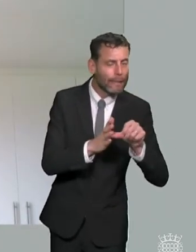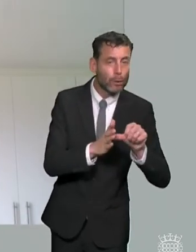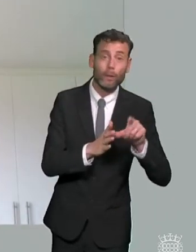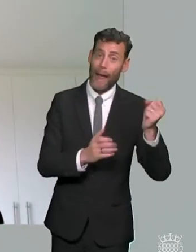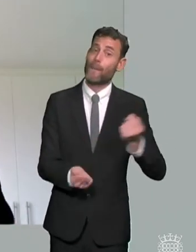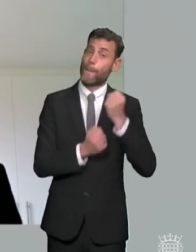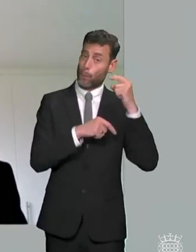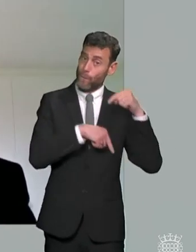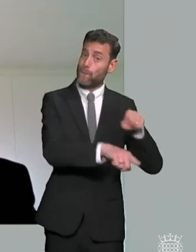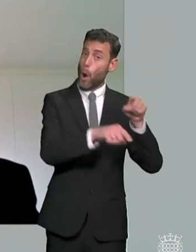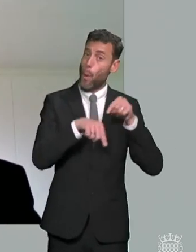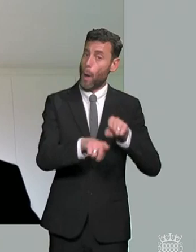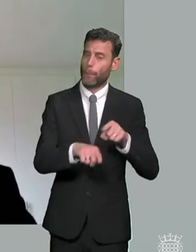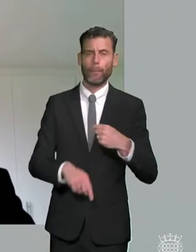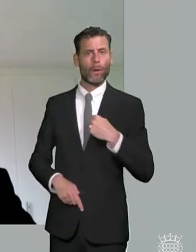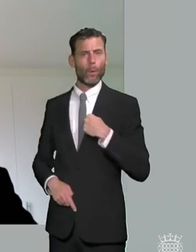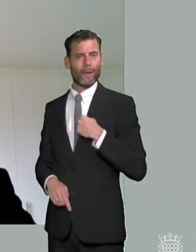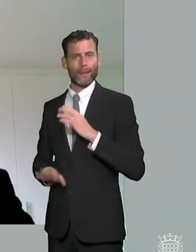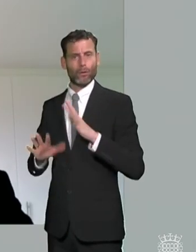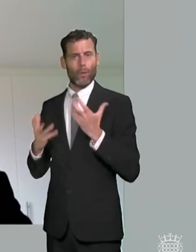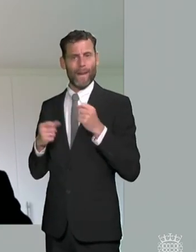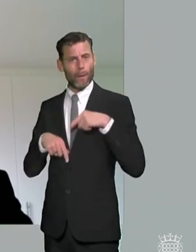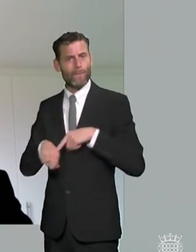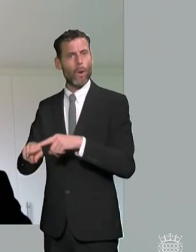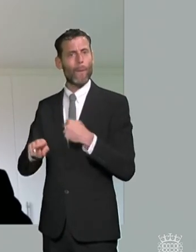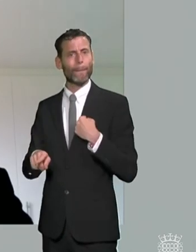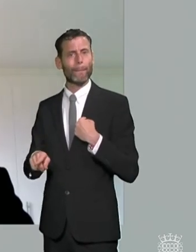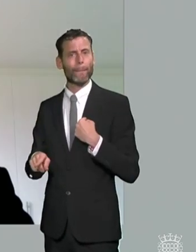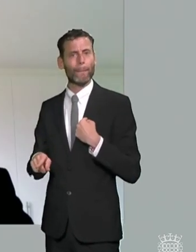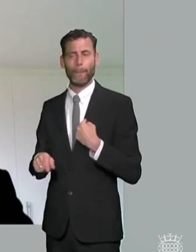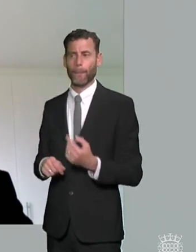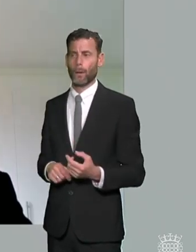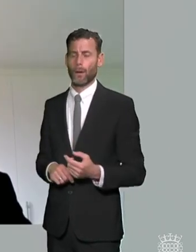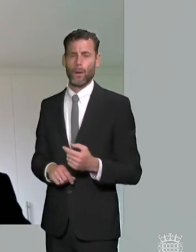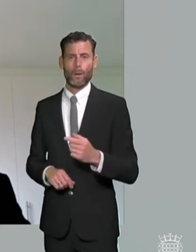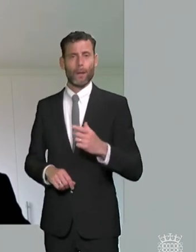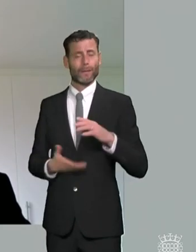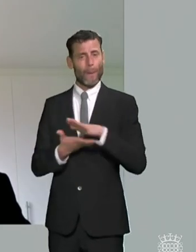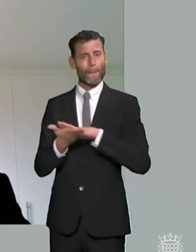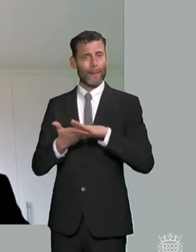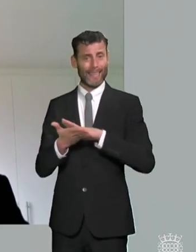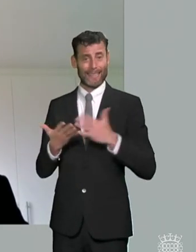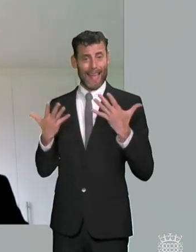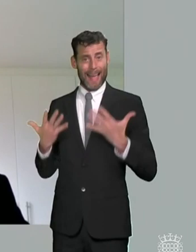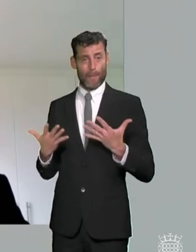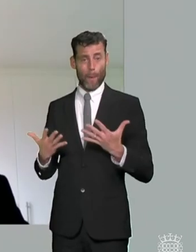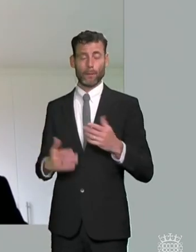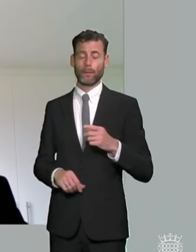are tried and tested one elsewhere in the world where you can actually not wait for complaints you can actually go and anticipate problems and you can go and investigate what's going